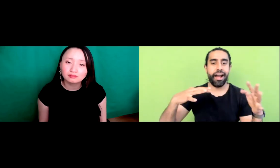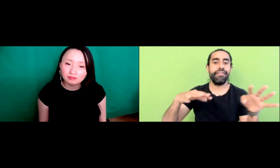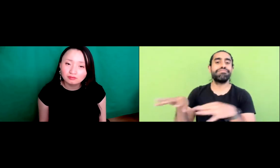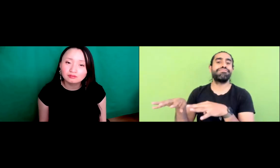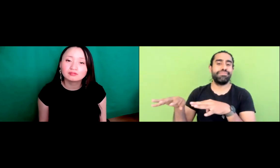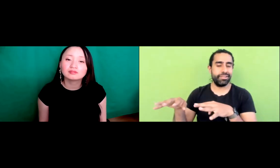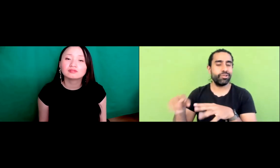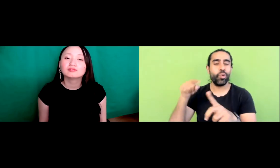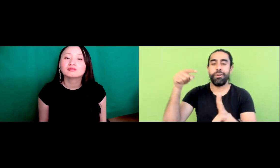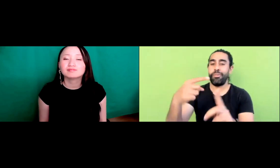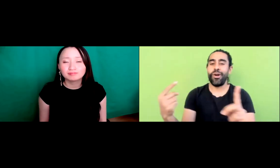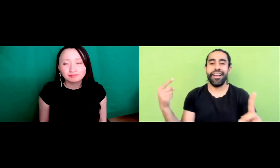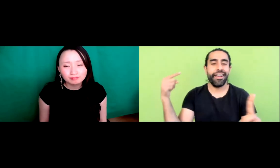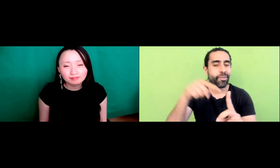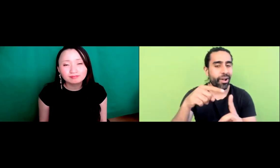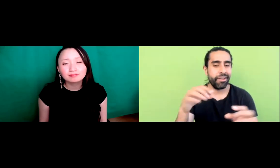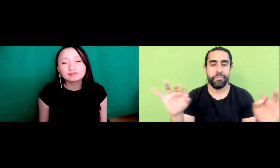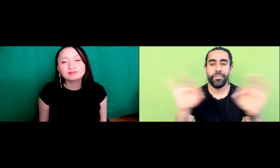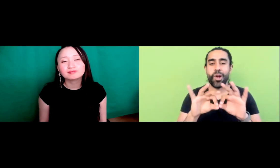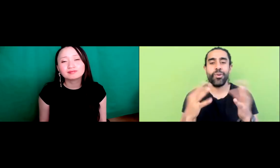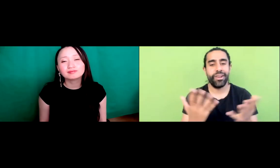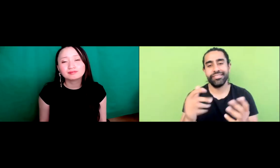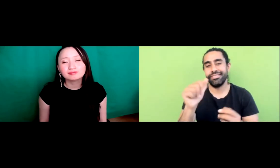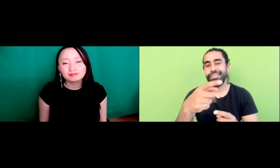in sign language, you know, now they have their own version as well and so the point